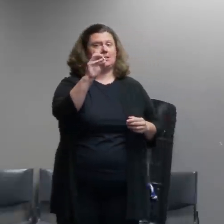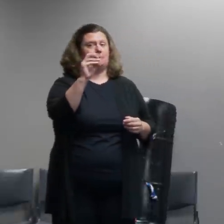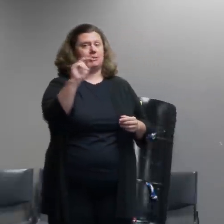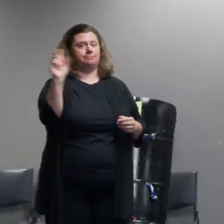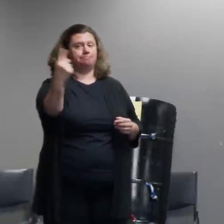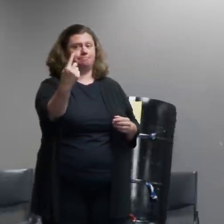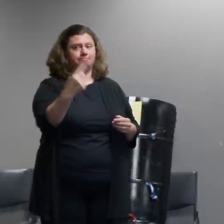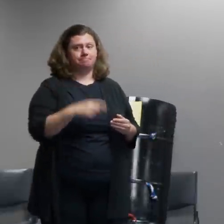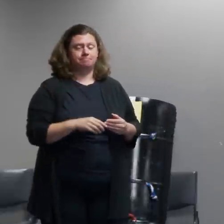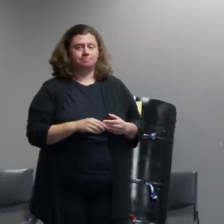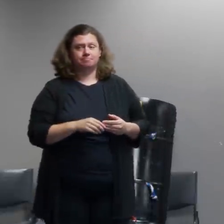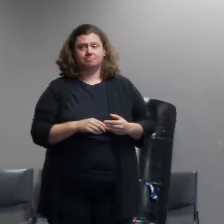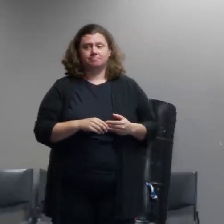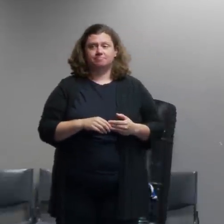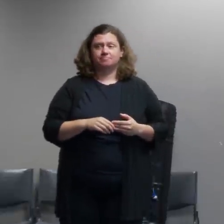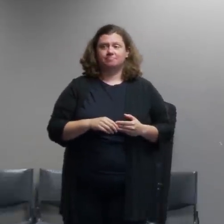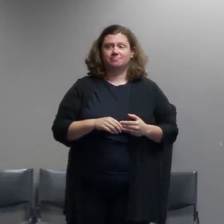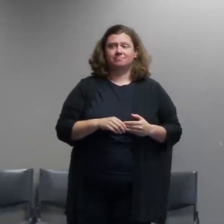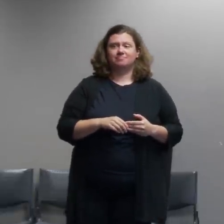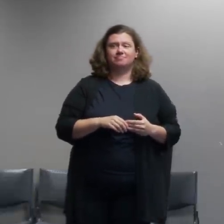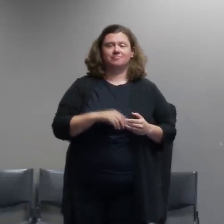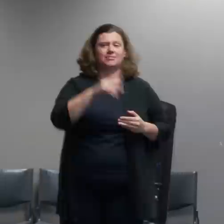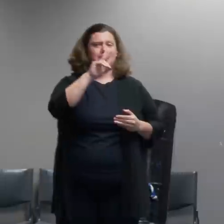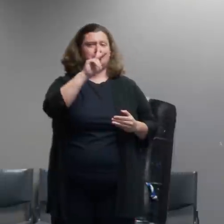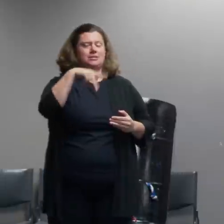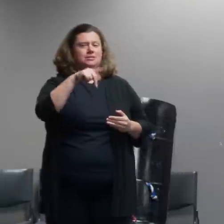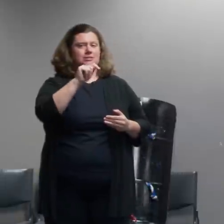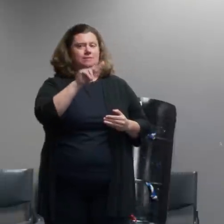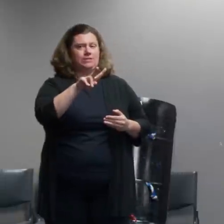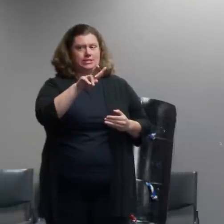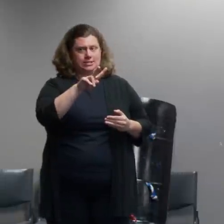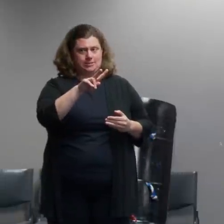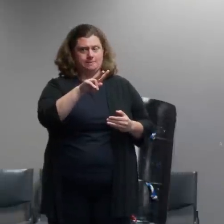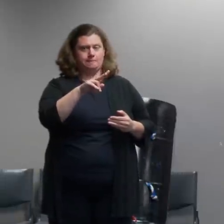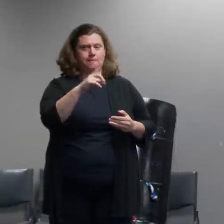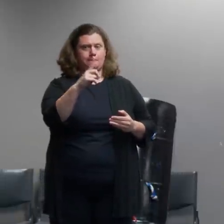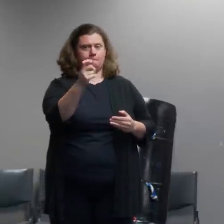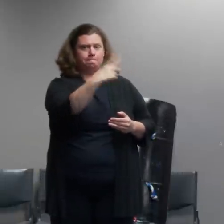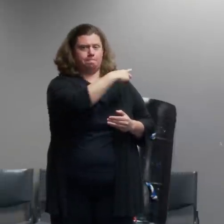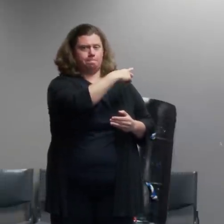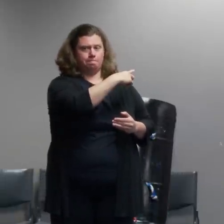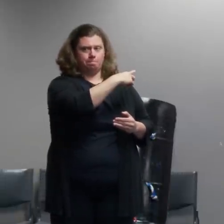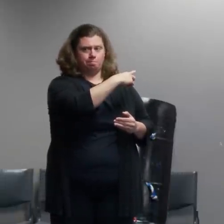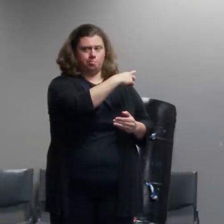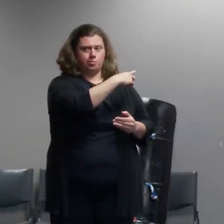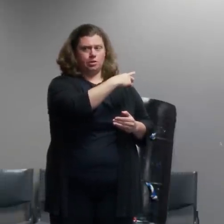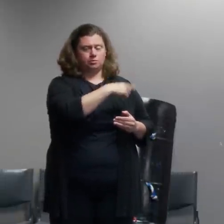simon gutierrez with kptv uh the optics of this hasn't changed over the last